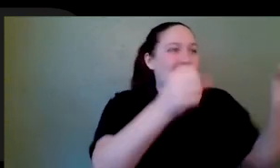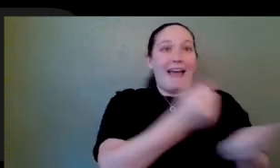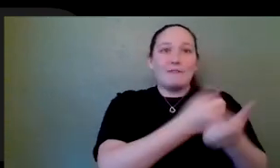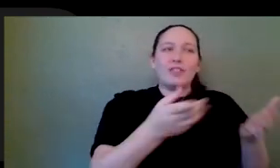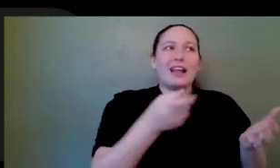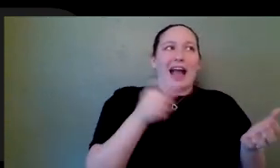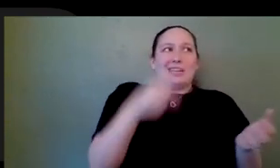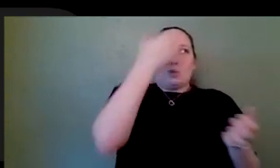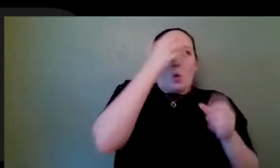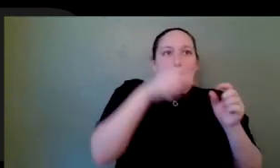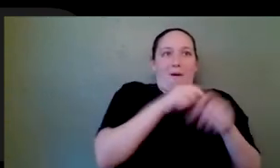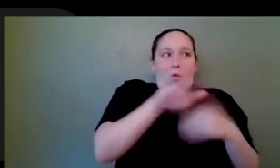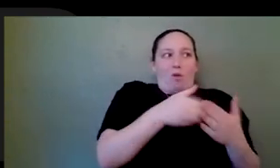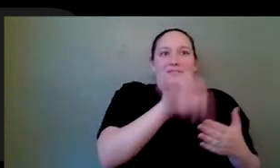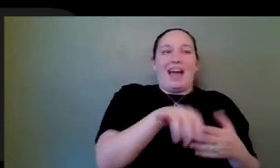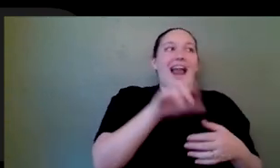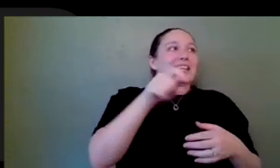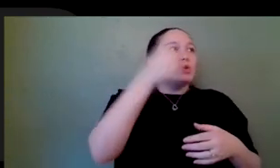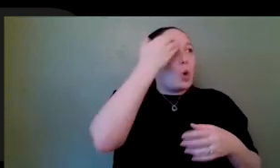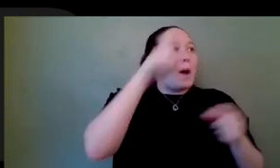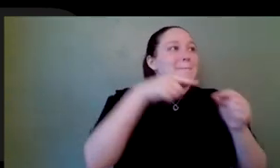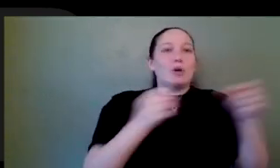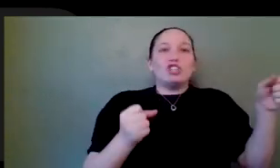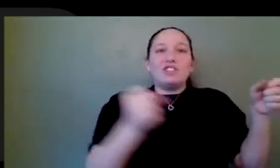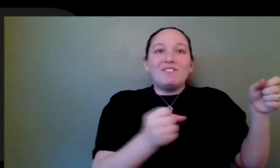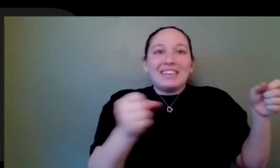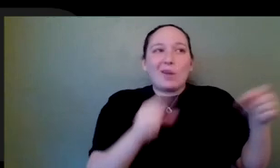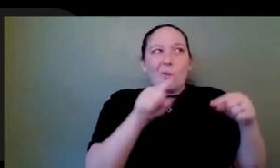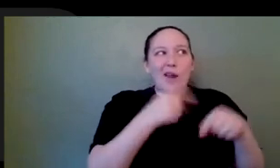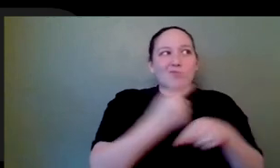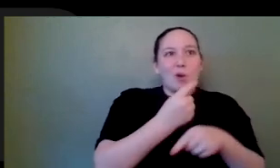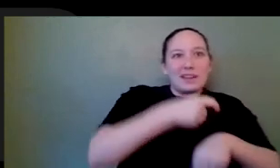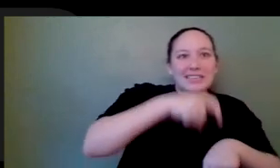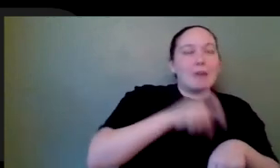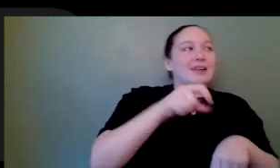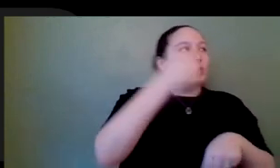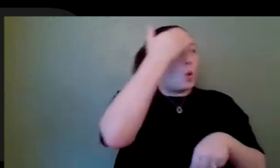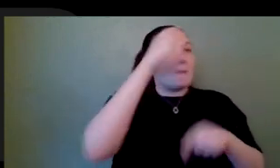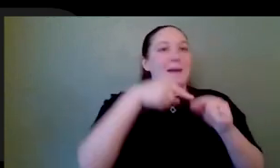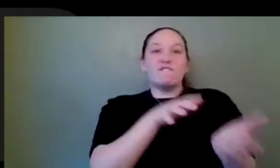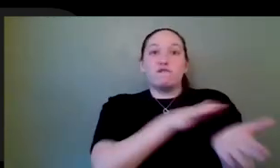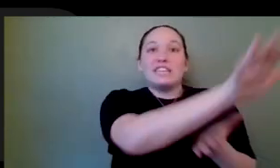need to know about friction with tires and surface, because what happens when it rains? What happens when it doesn't rain? I need to have answers for